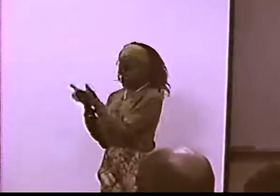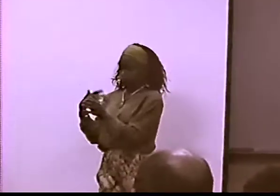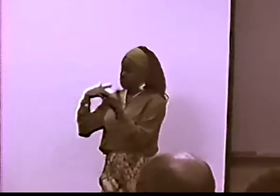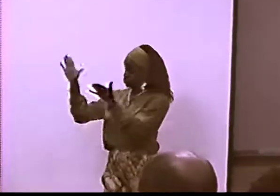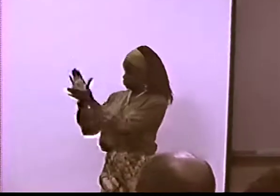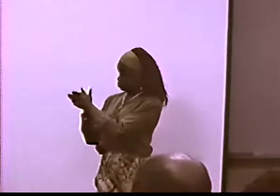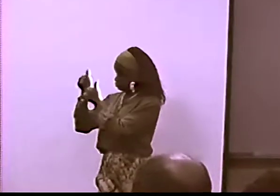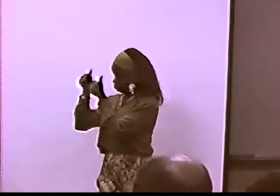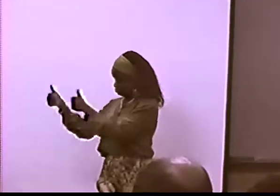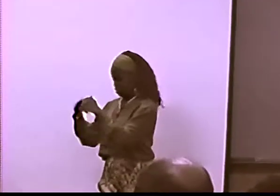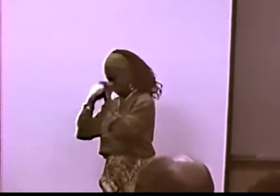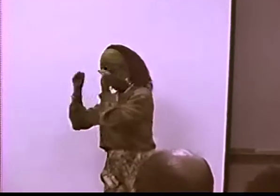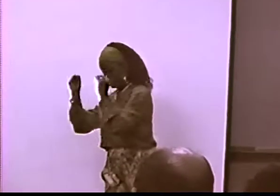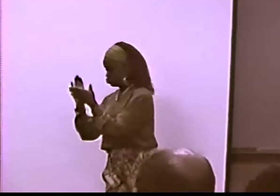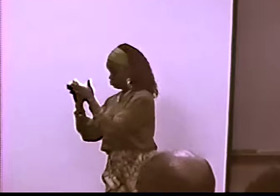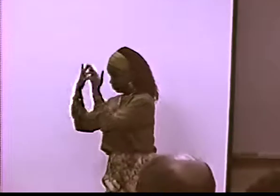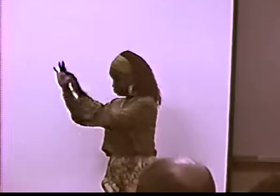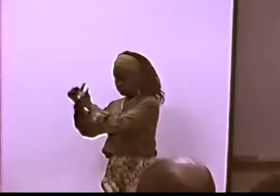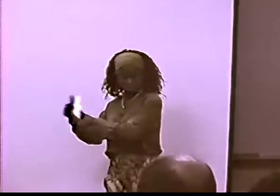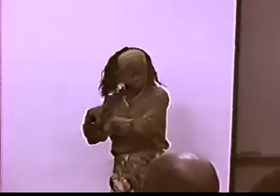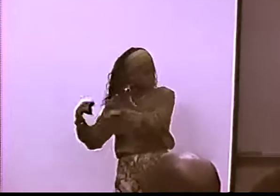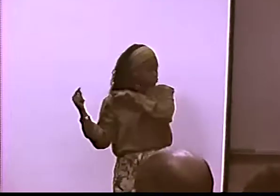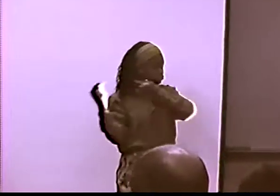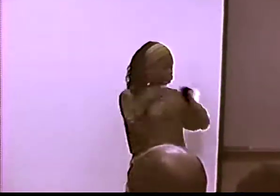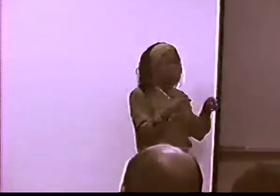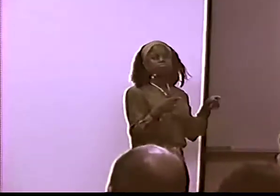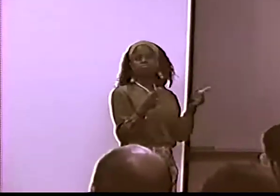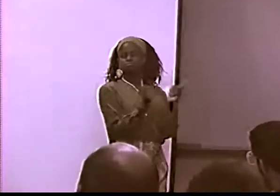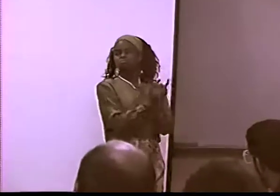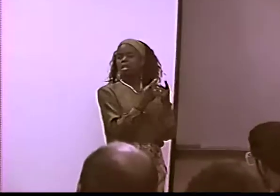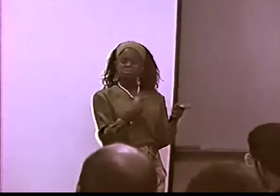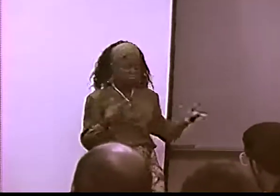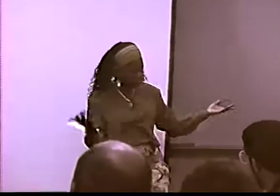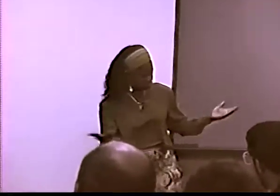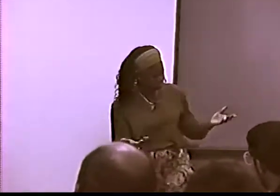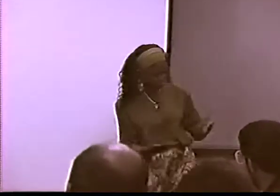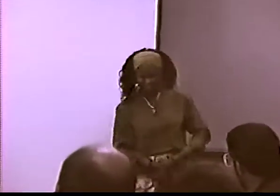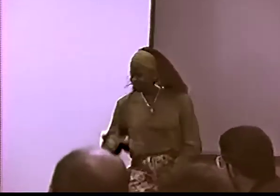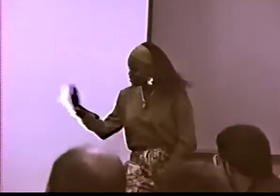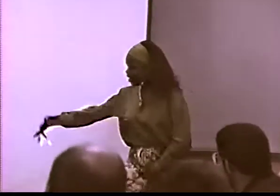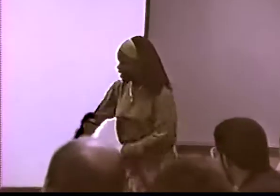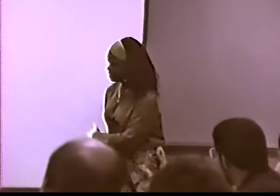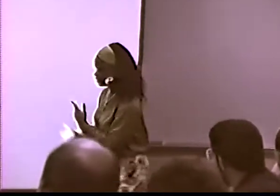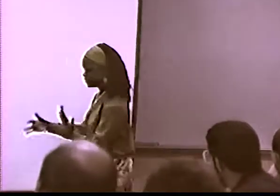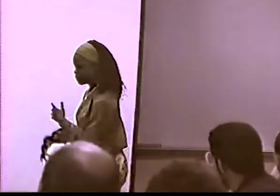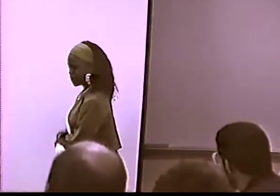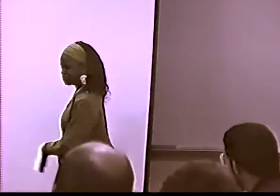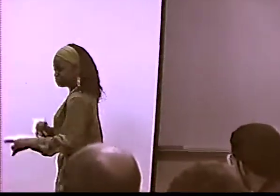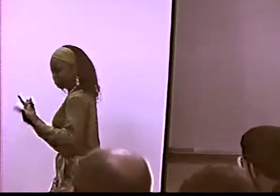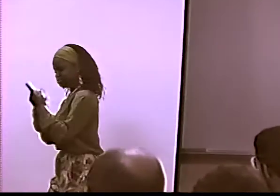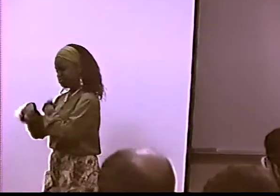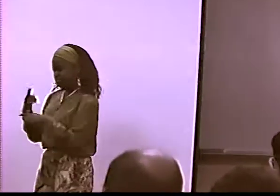...OR AFTER-SCHOOL HOURS, AFTER THE EDUCATION BY THE WHITE MAJORITY HAS FINISHED. THEY GET TOGETHER, AND THEY TALK.